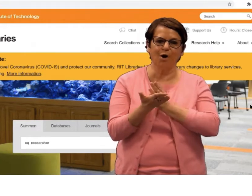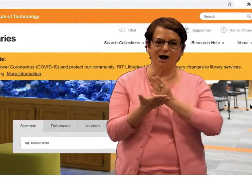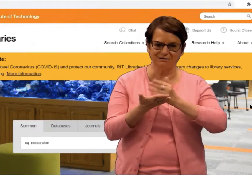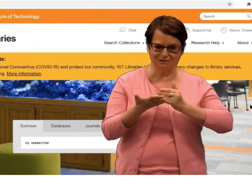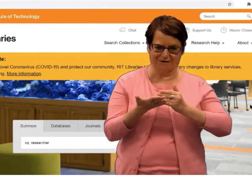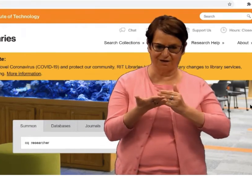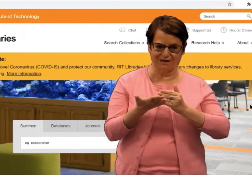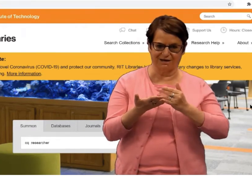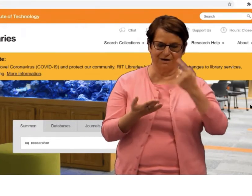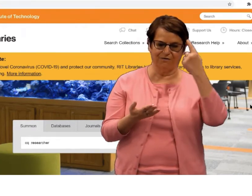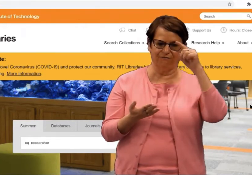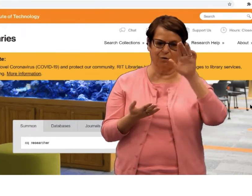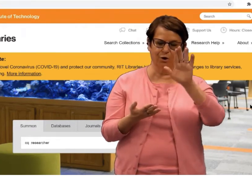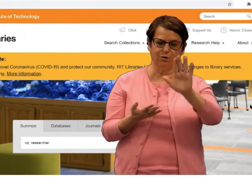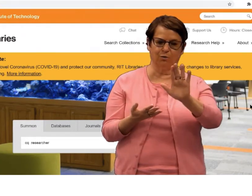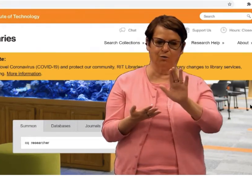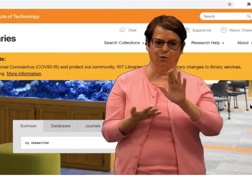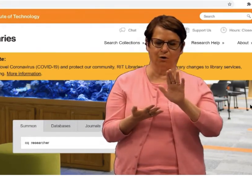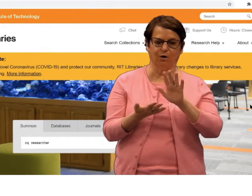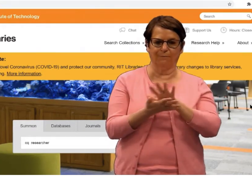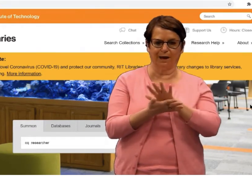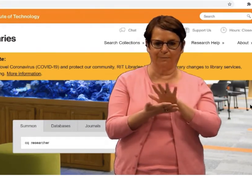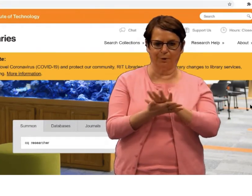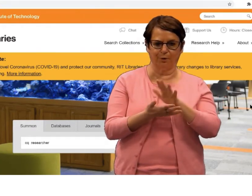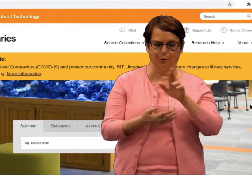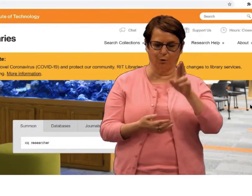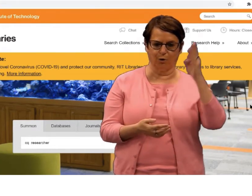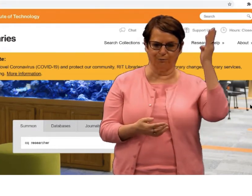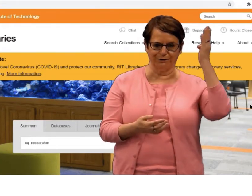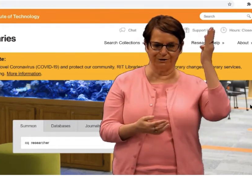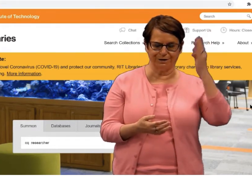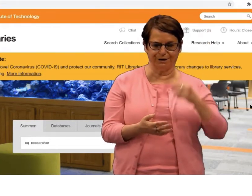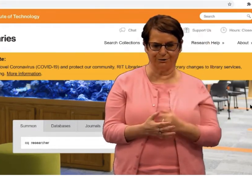You may use parts of it for your paper or presentation.